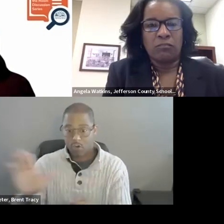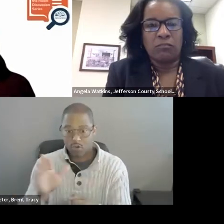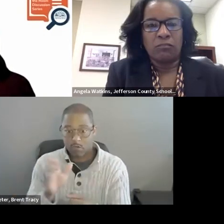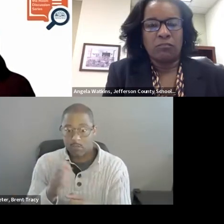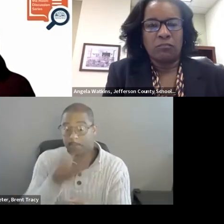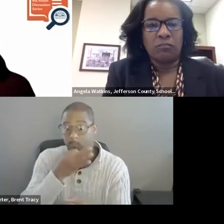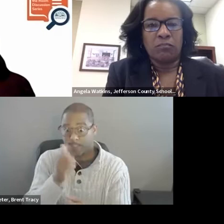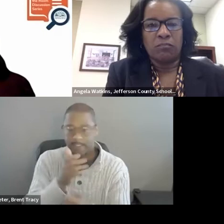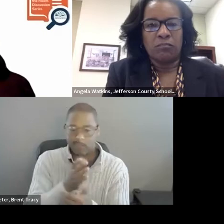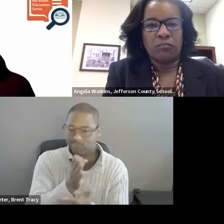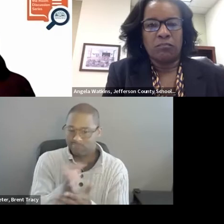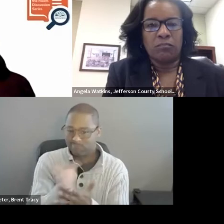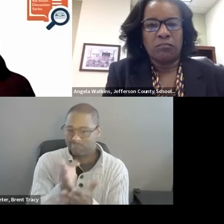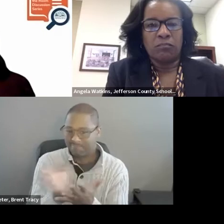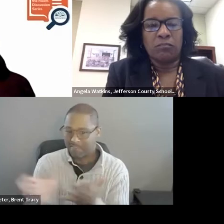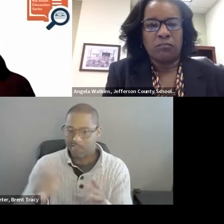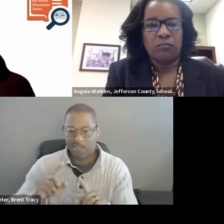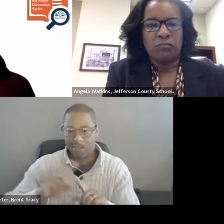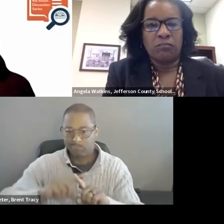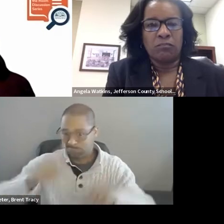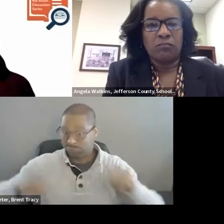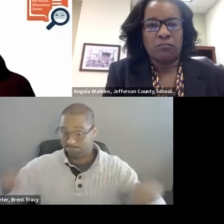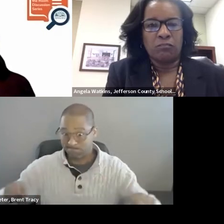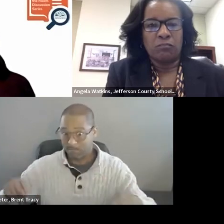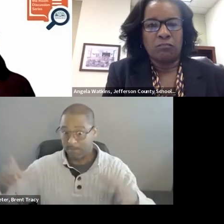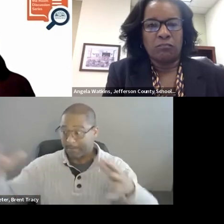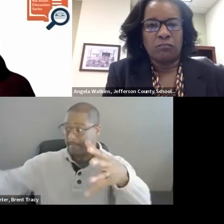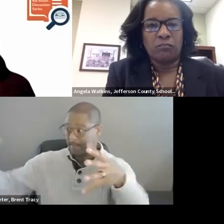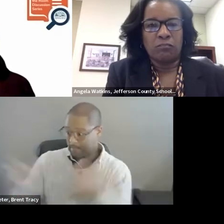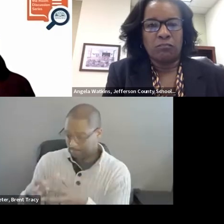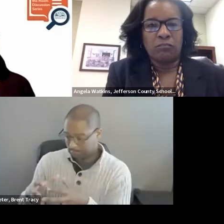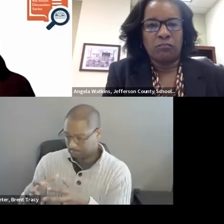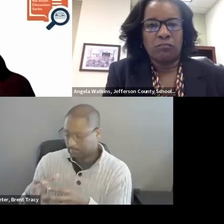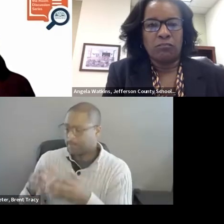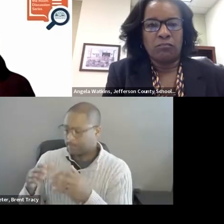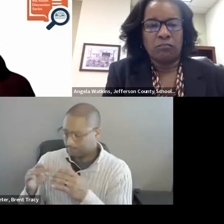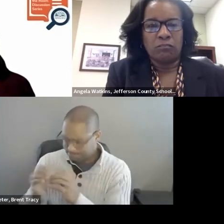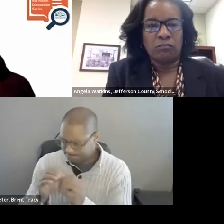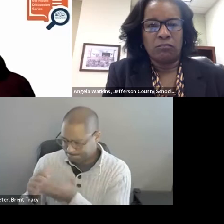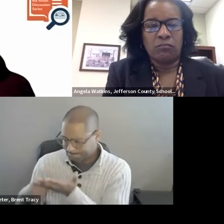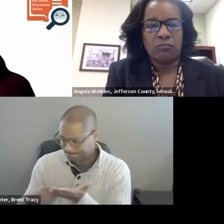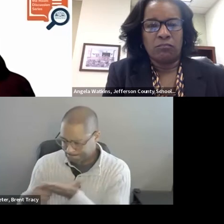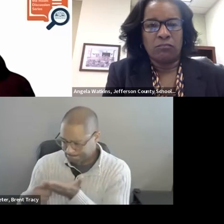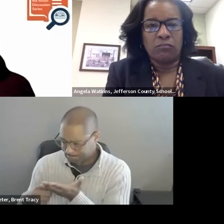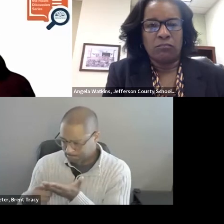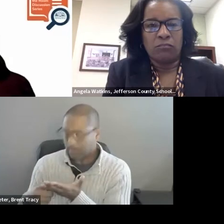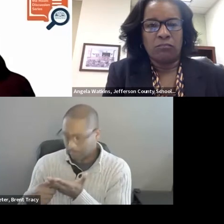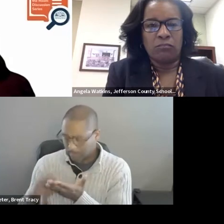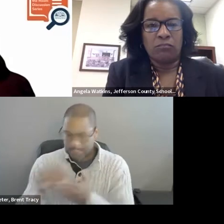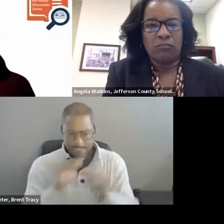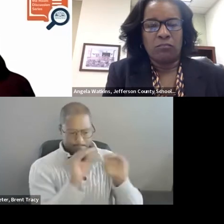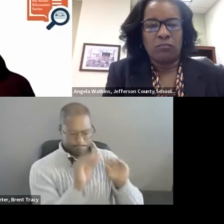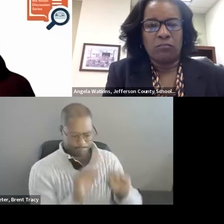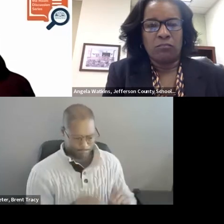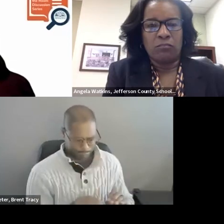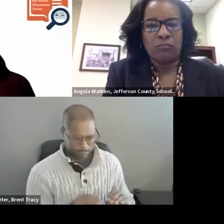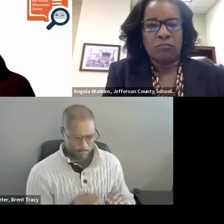And so, once we formed that information, then we brought in additional people to look at